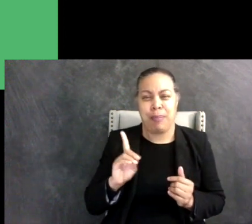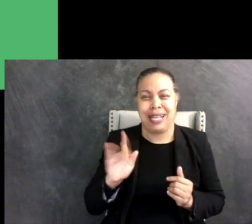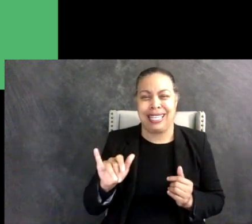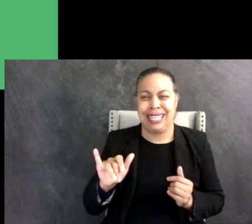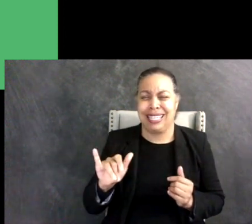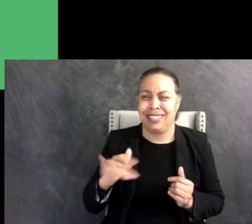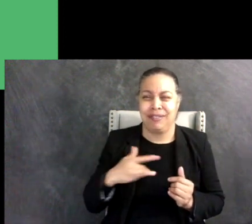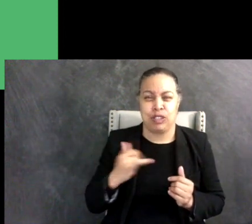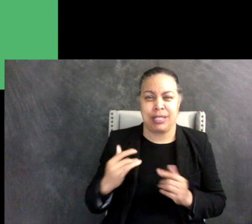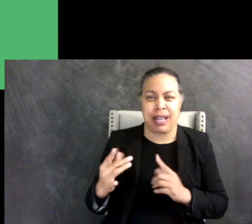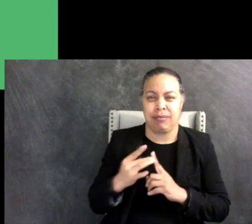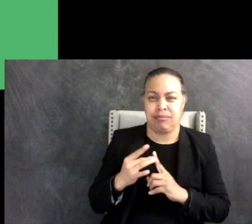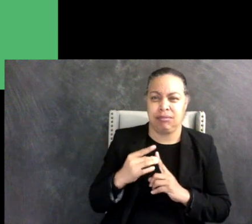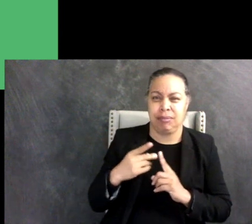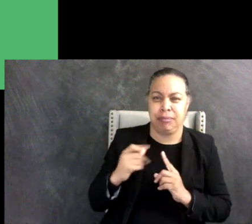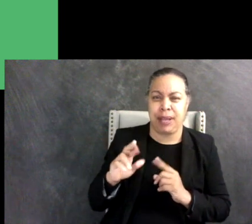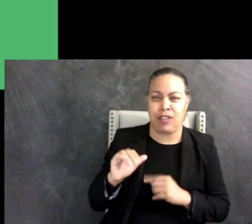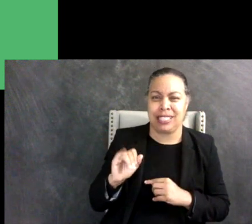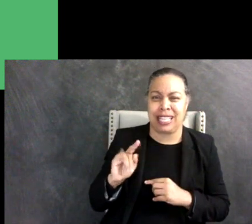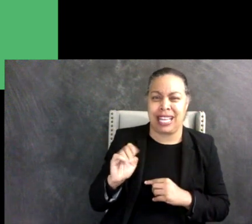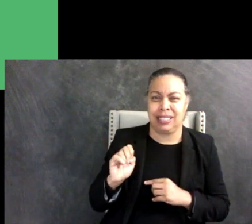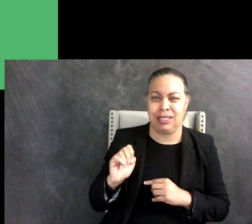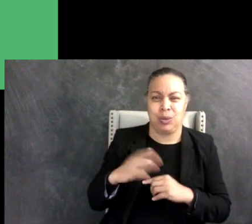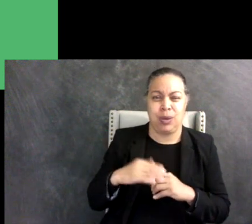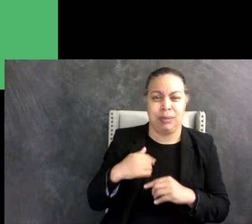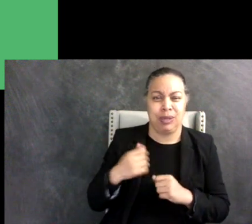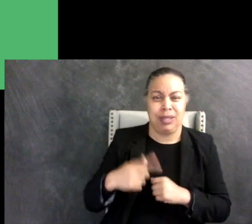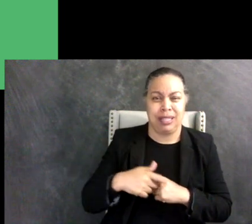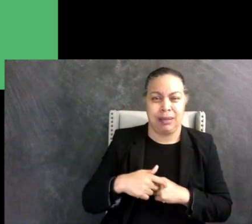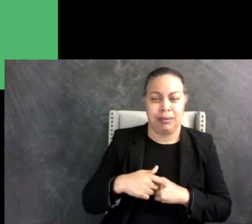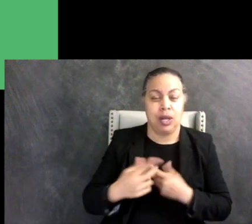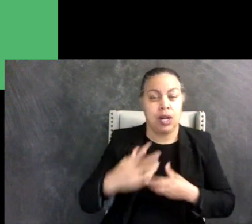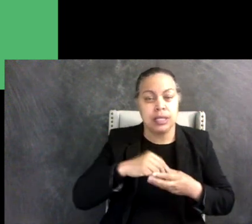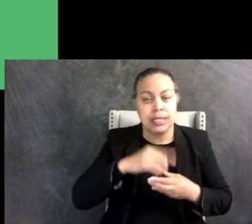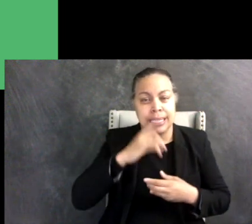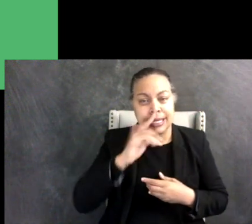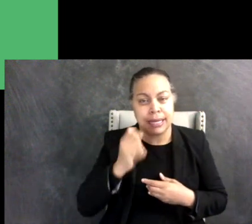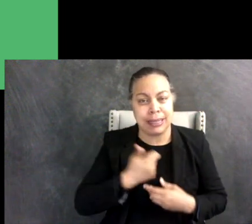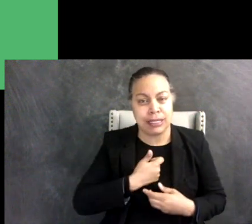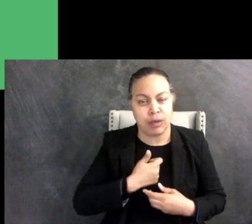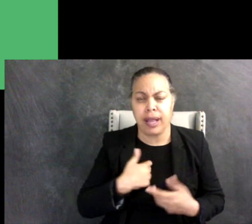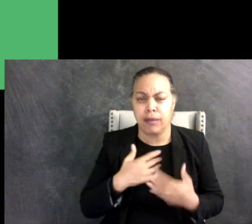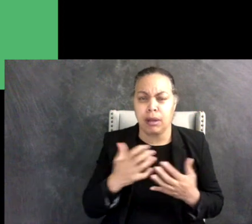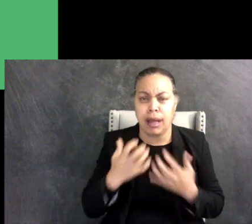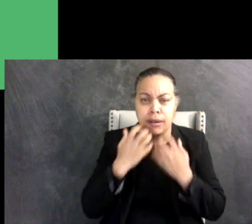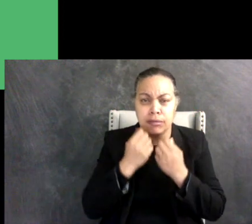that is constantly on you. Autistic kids such as myself have a lot of value to offer as friends.